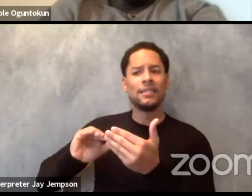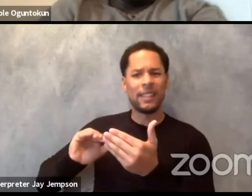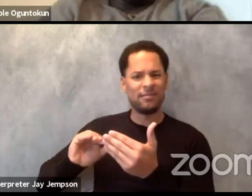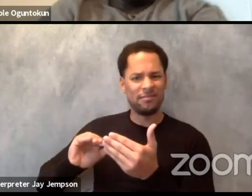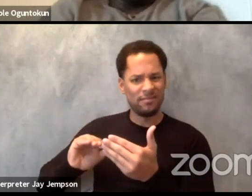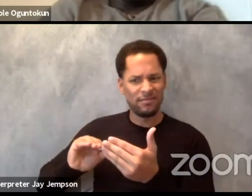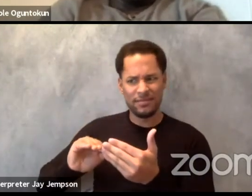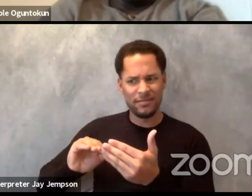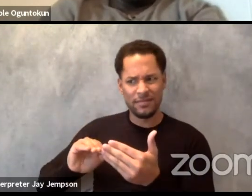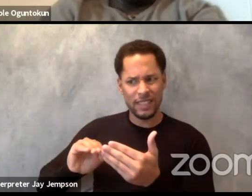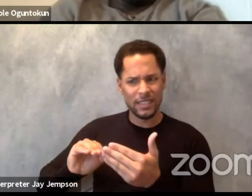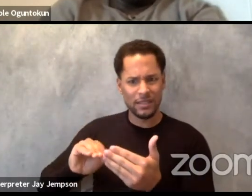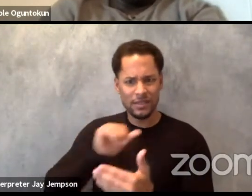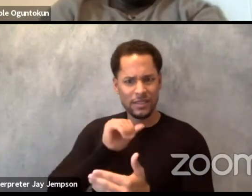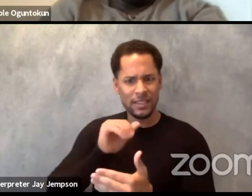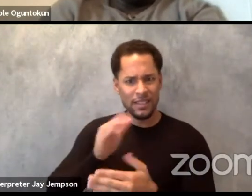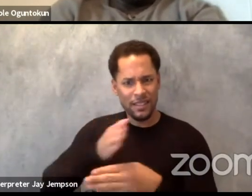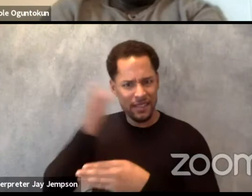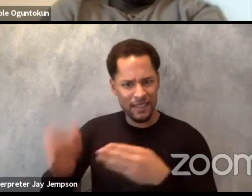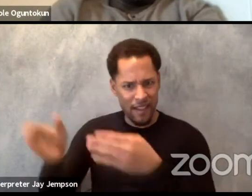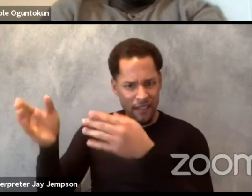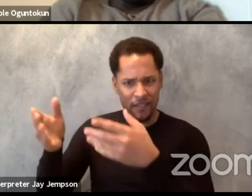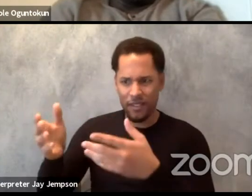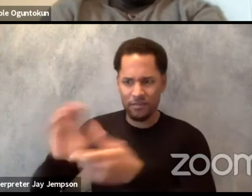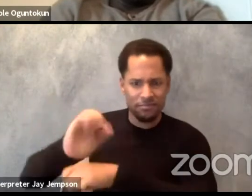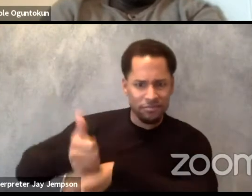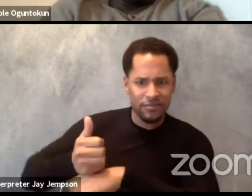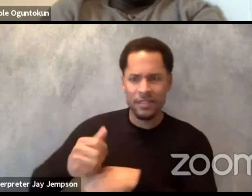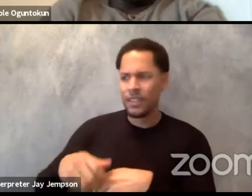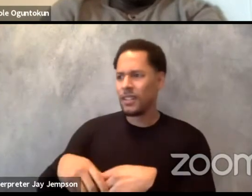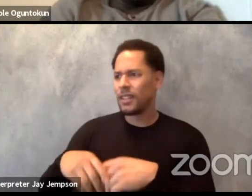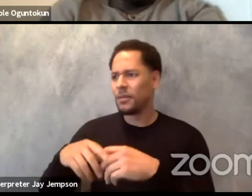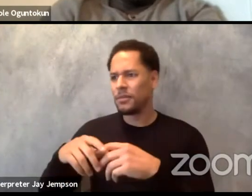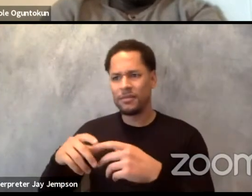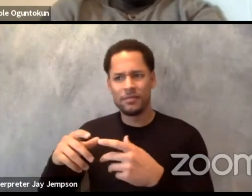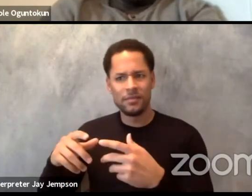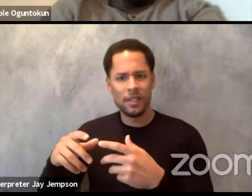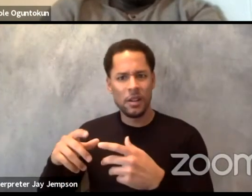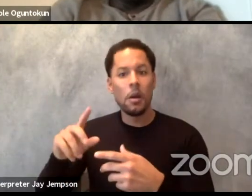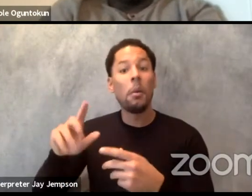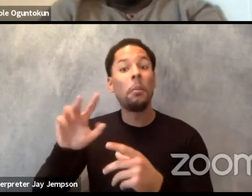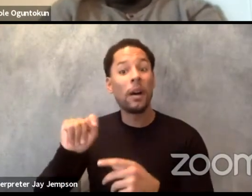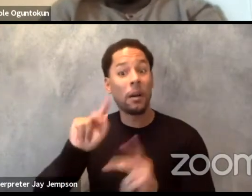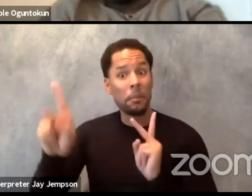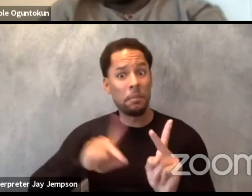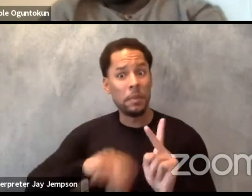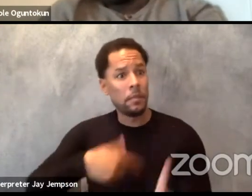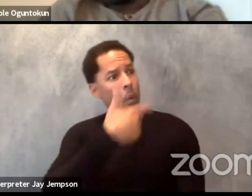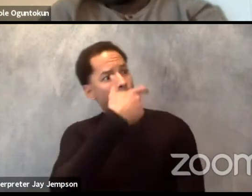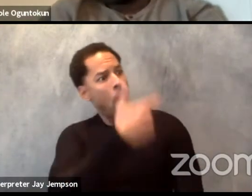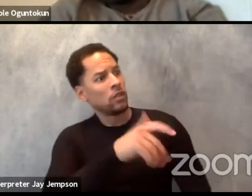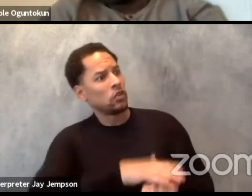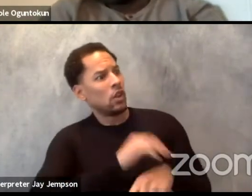things move very fast. So when I moved to New York seven years ago, or more now, I can't even remember how many years,